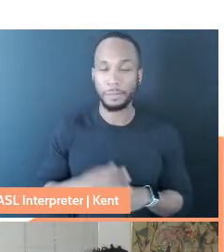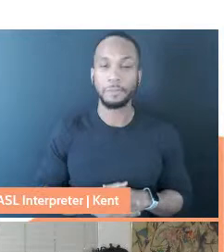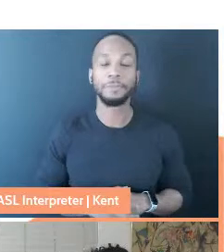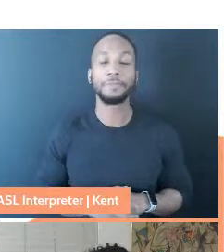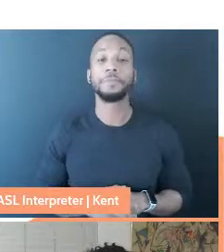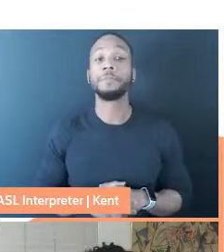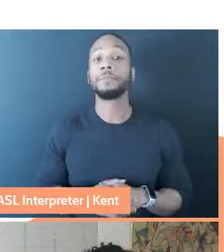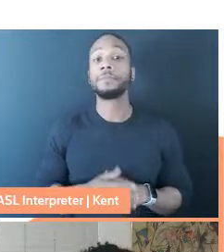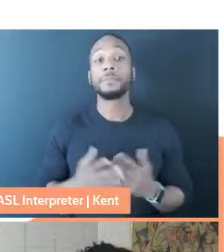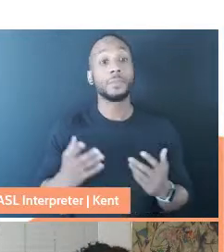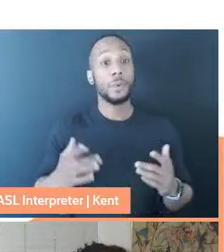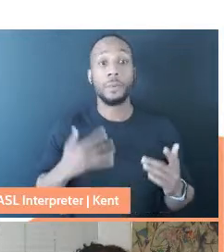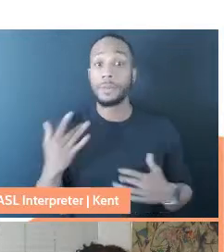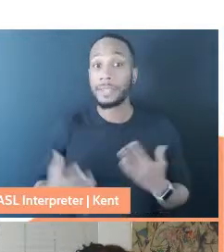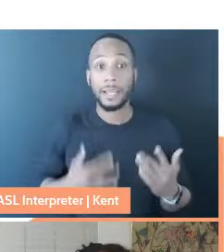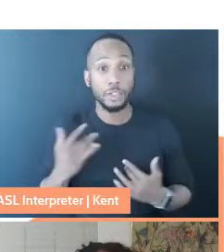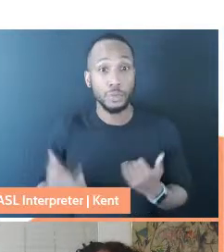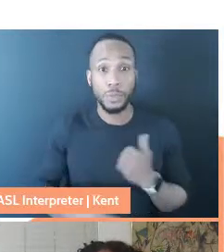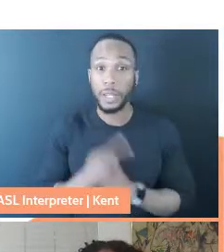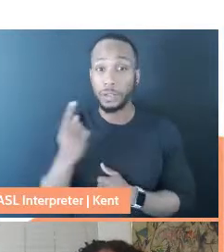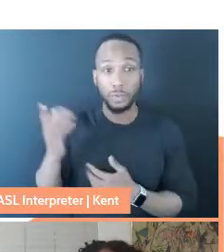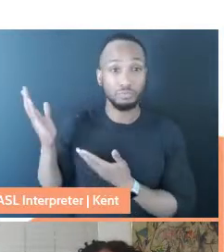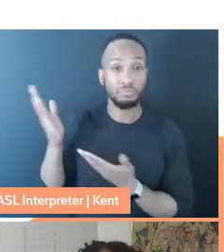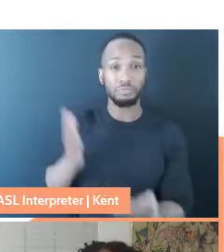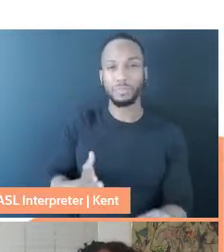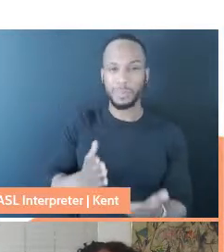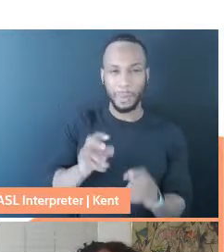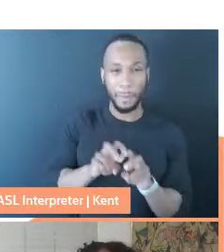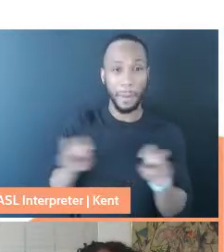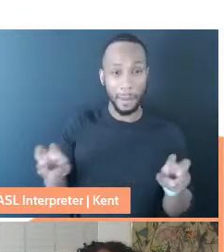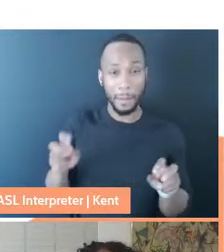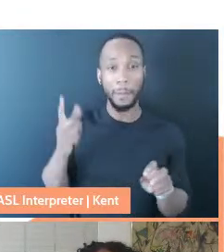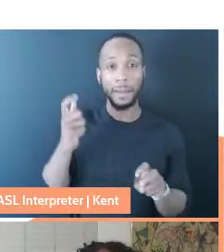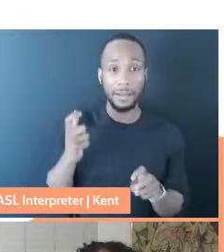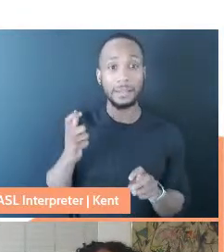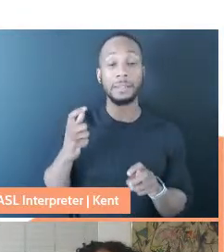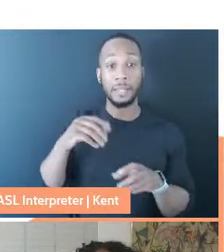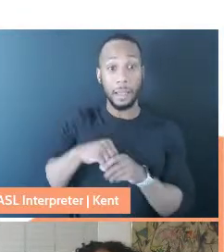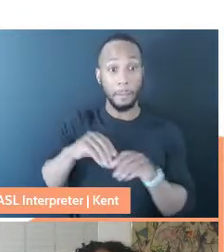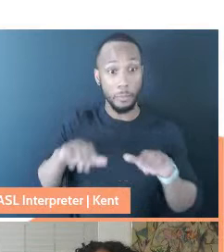We're really excited to introduce this panel, because in practice and also in its deepest roots,